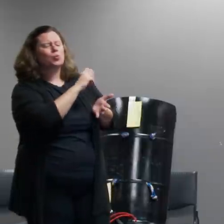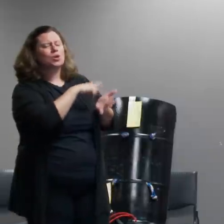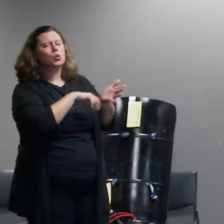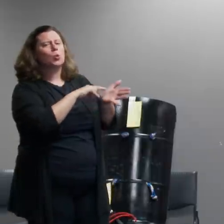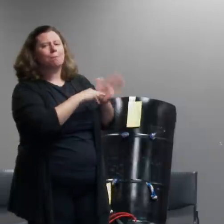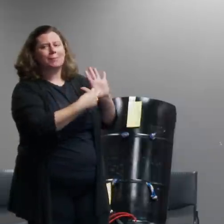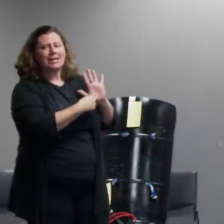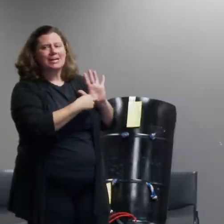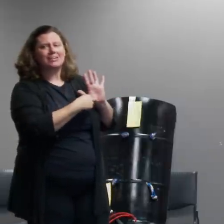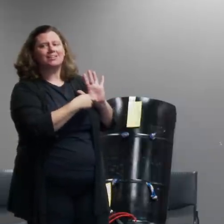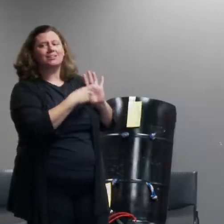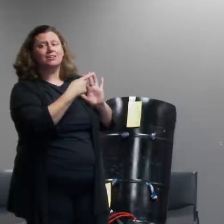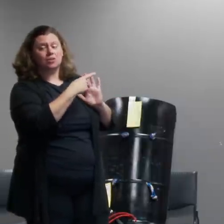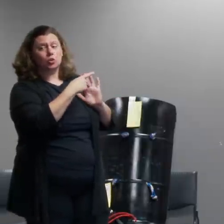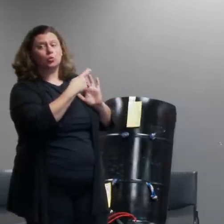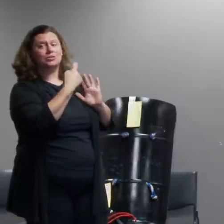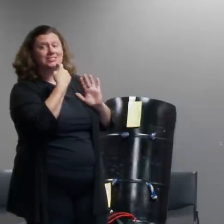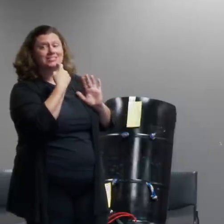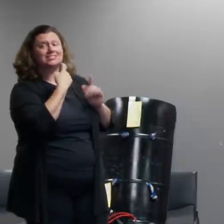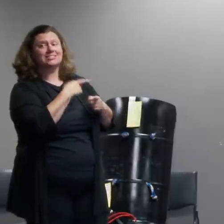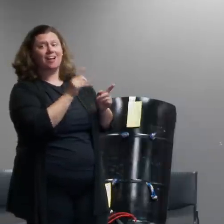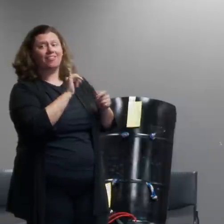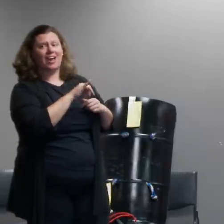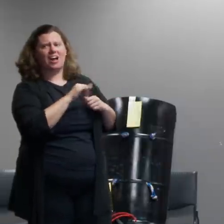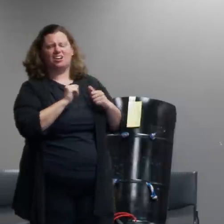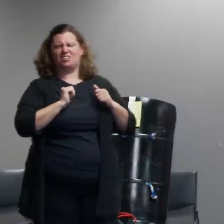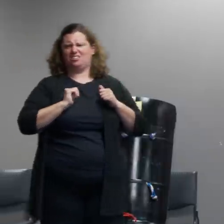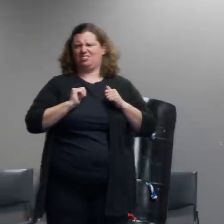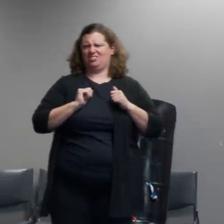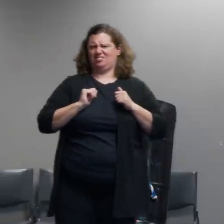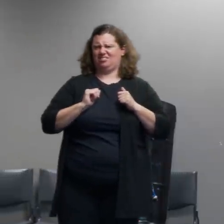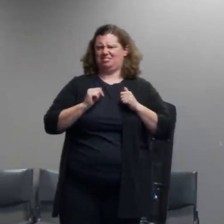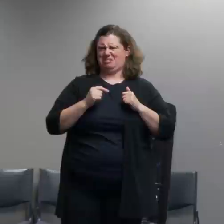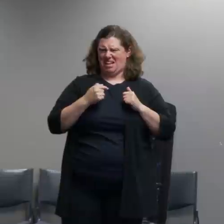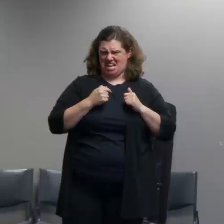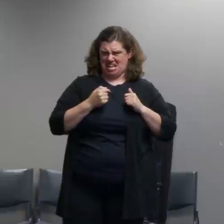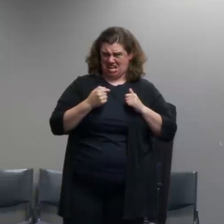not we're made by you or not so i said that members of the press are